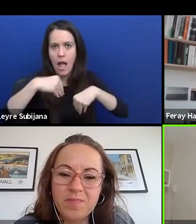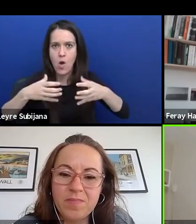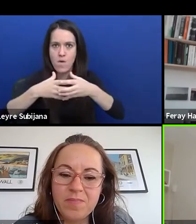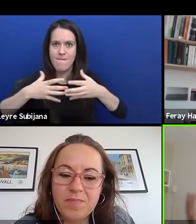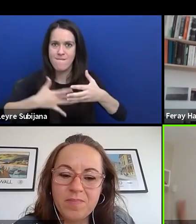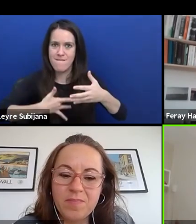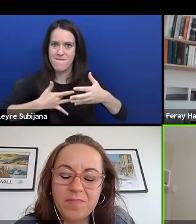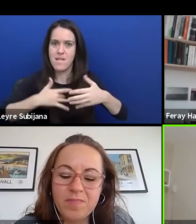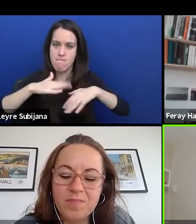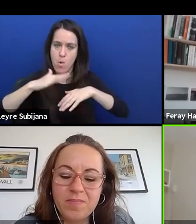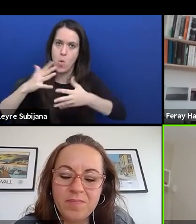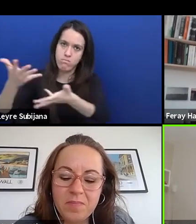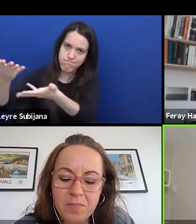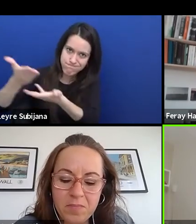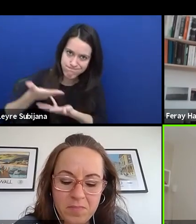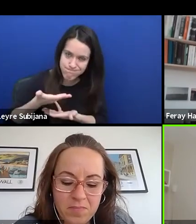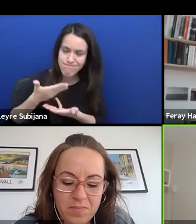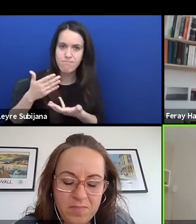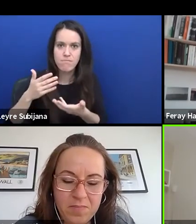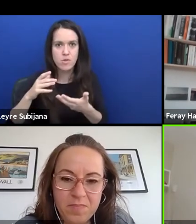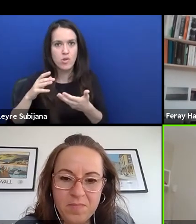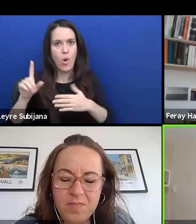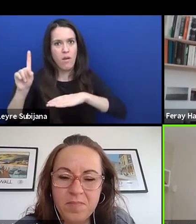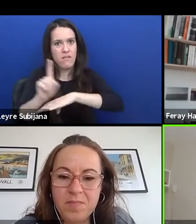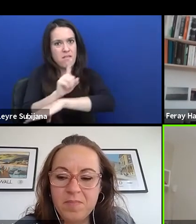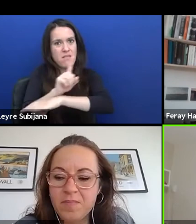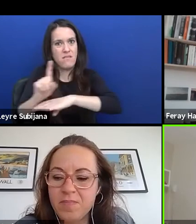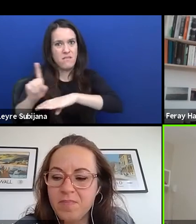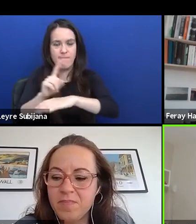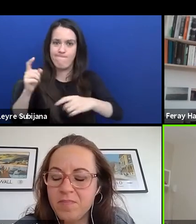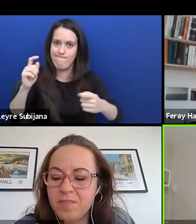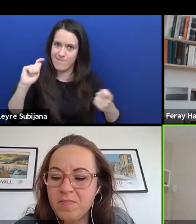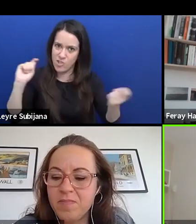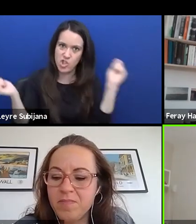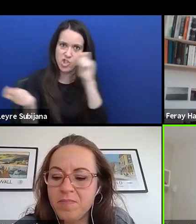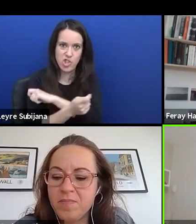to change the actors on the stage, to change the people that are directing but not me.